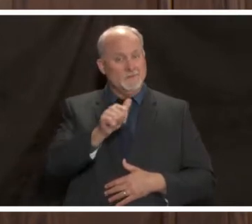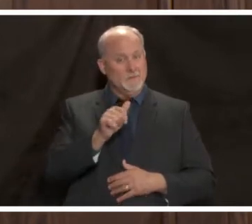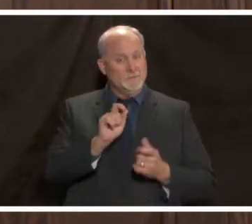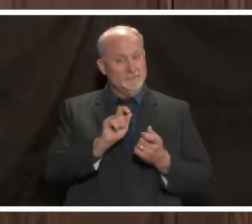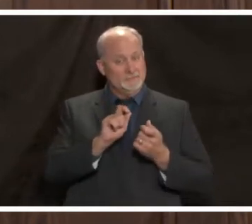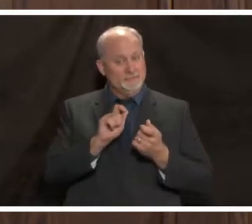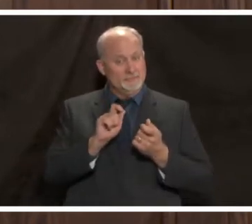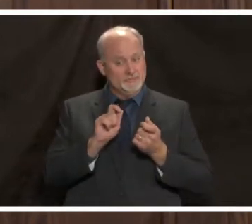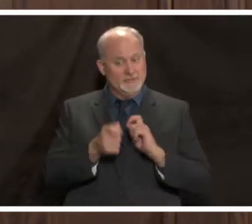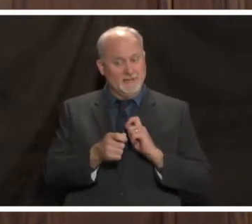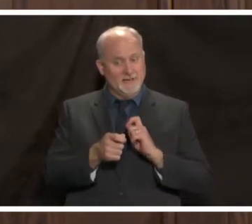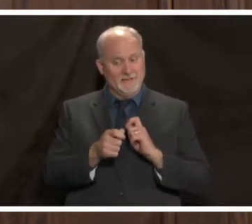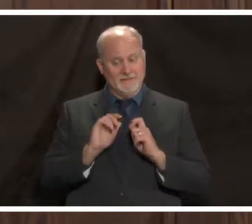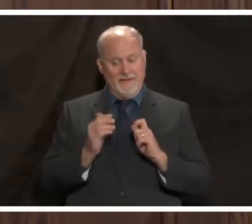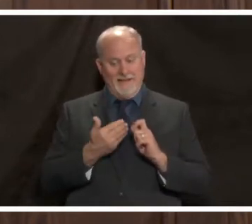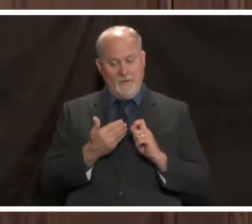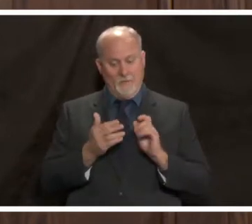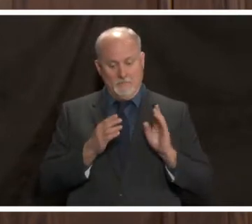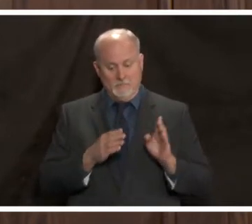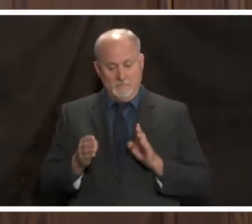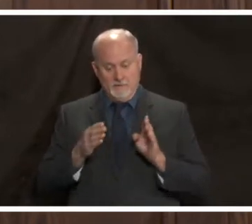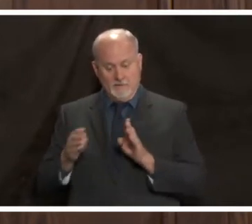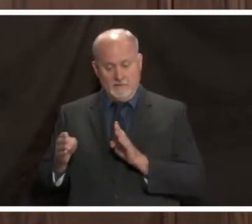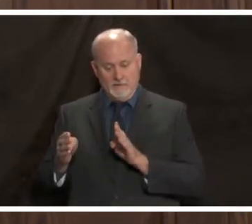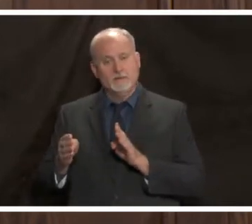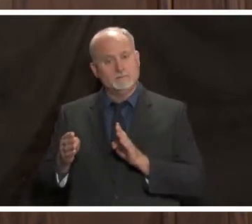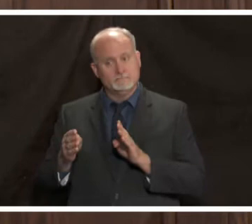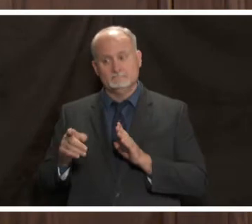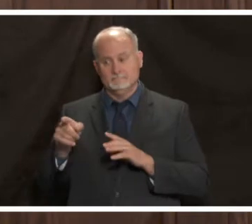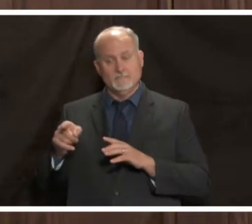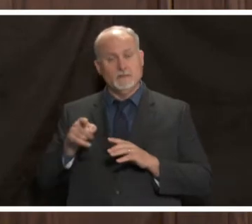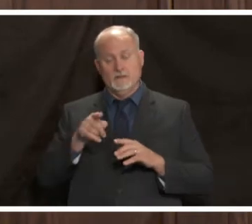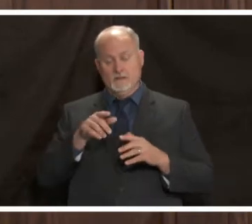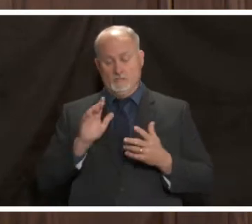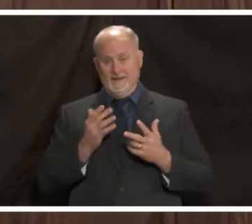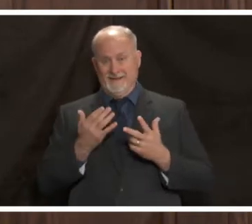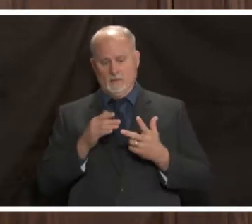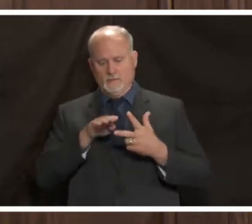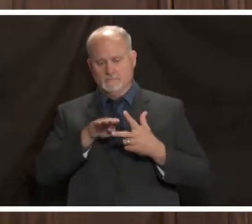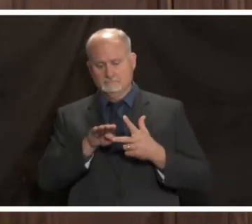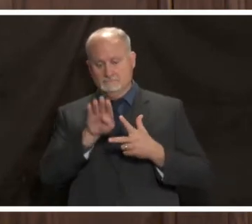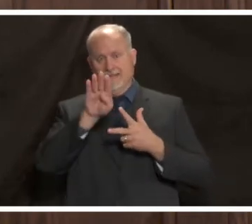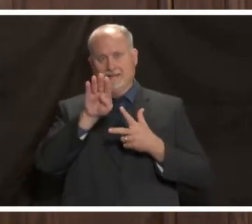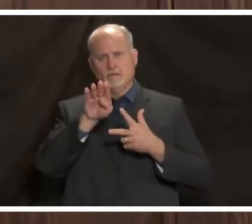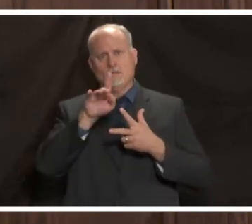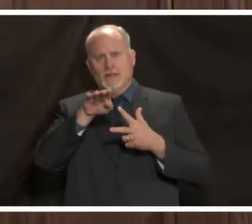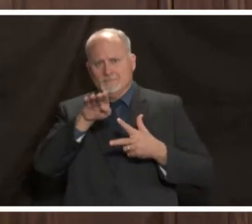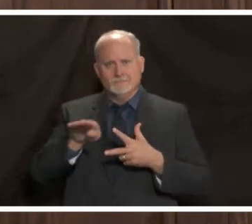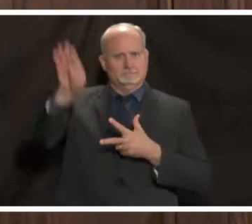going to do together then that spike will have a spike on top of it and i'm a little